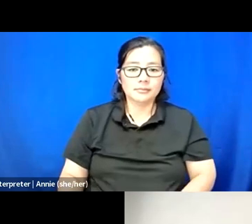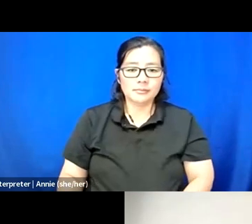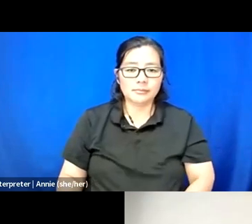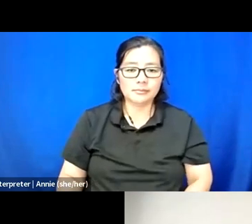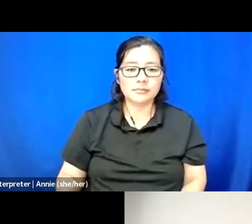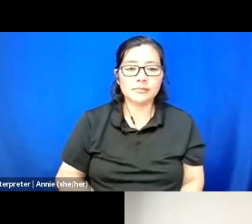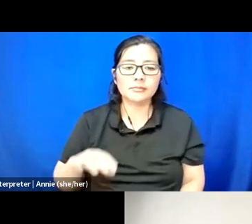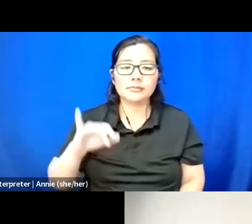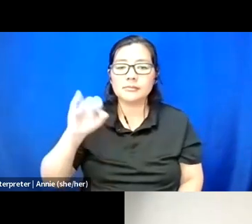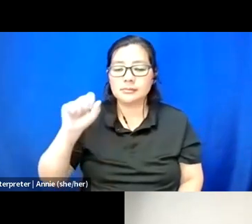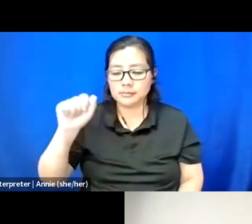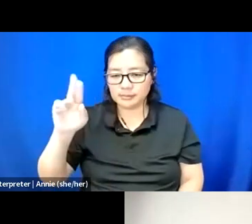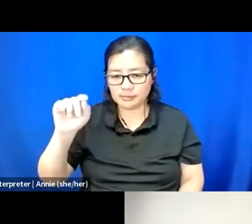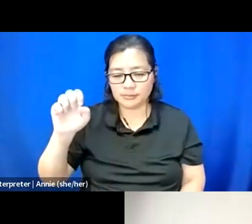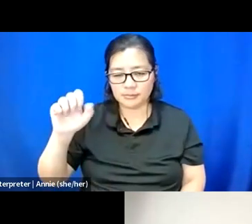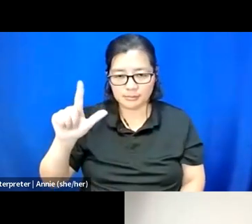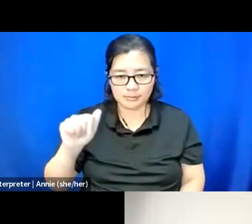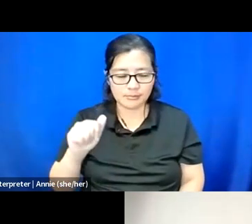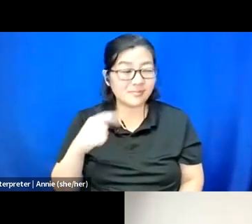I think this fellowship was really hard.